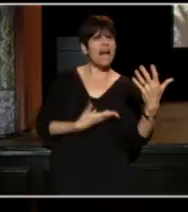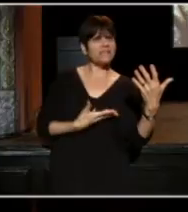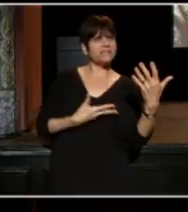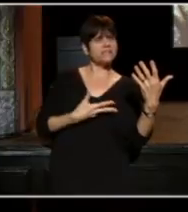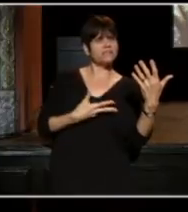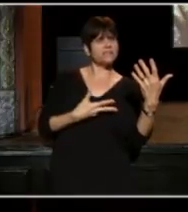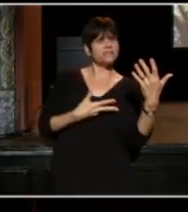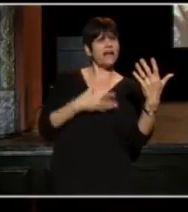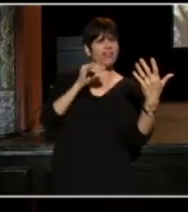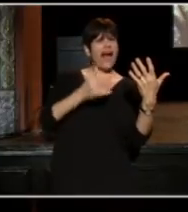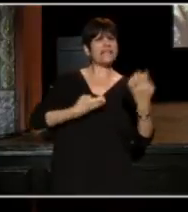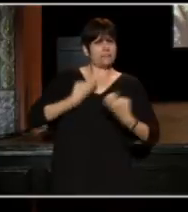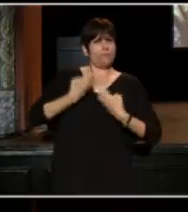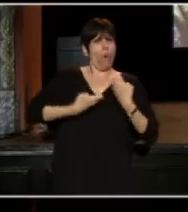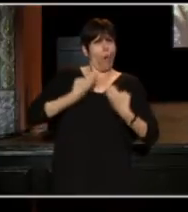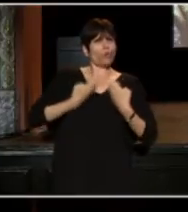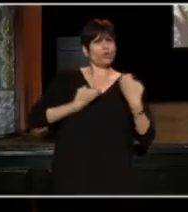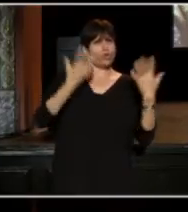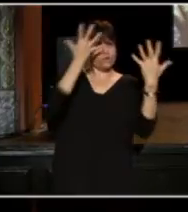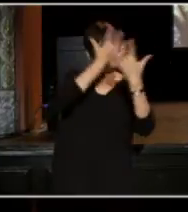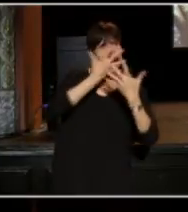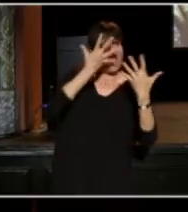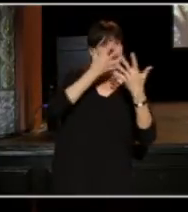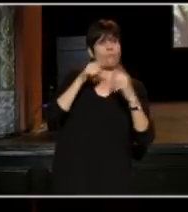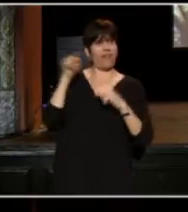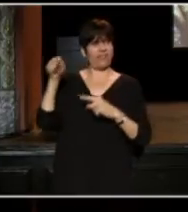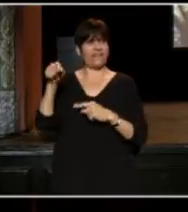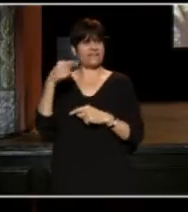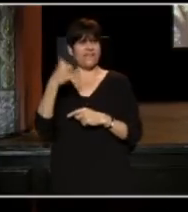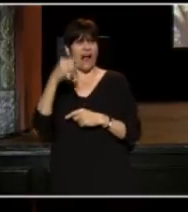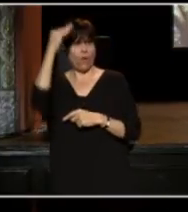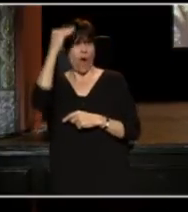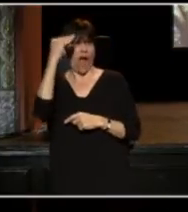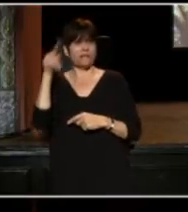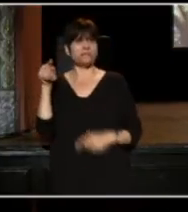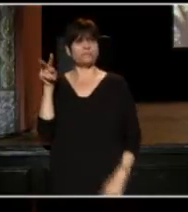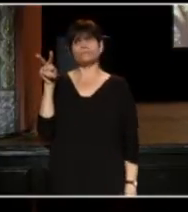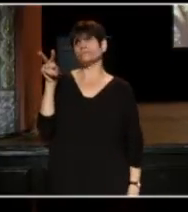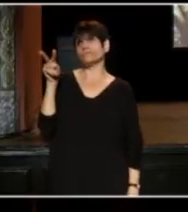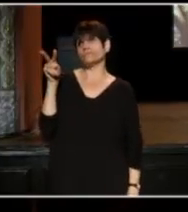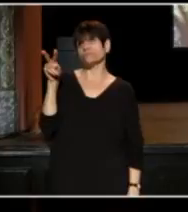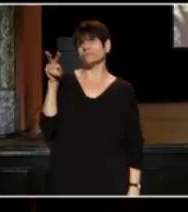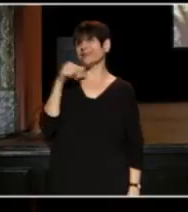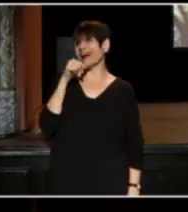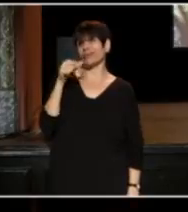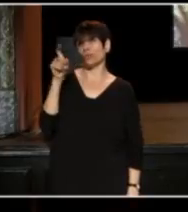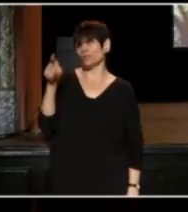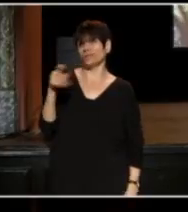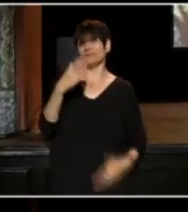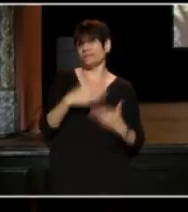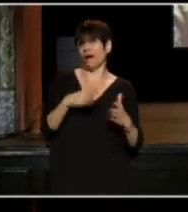That's an emotional space, but this guy over here, he's saying, "I don't need some book